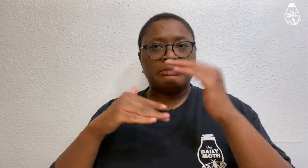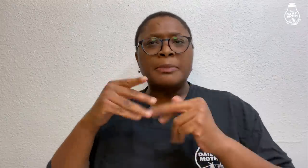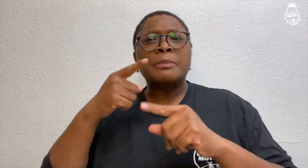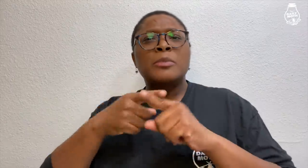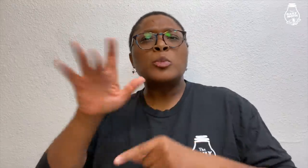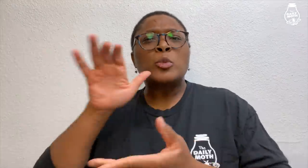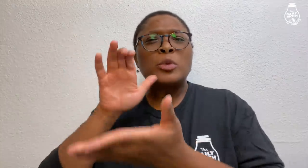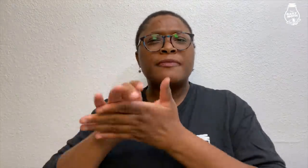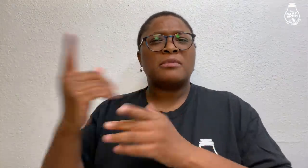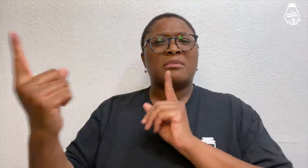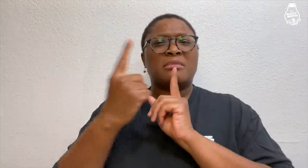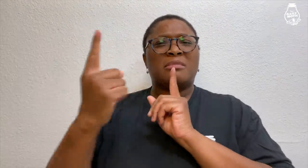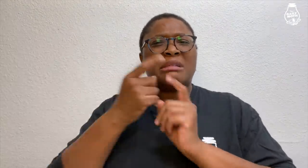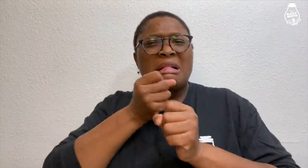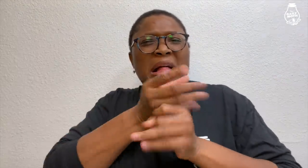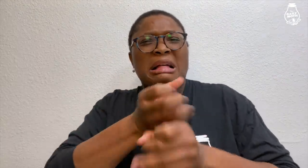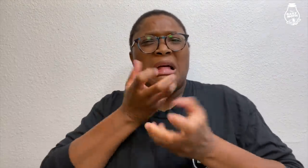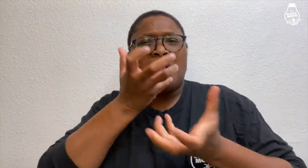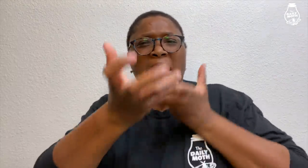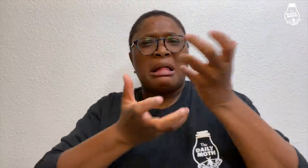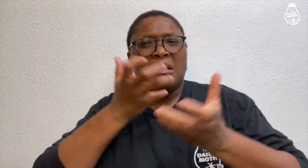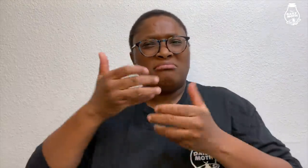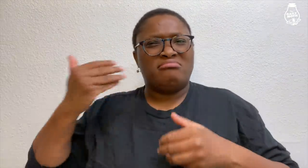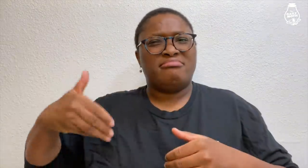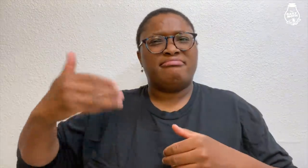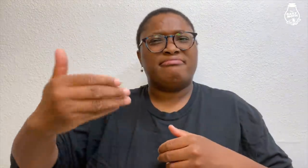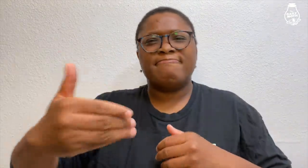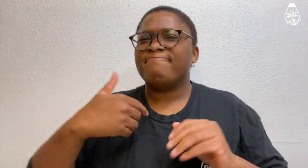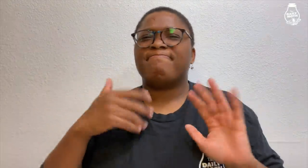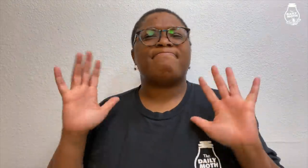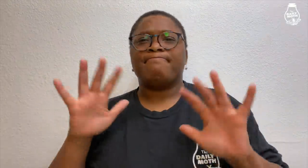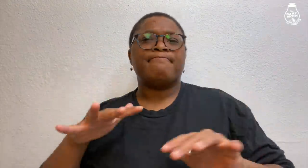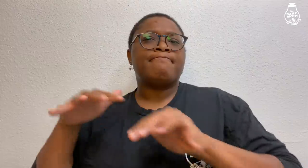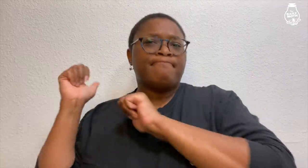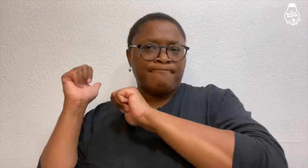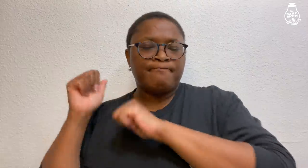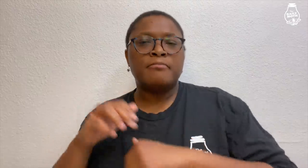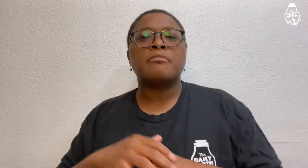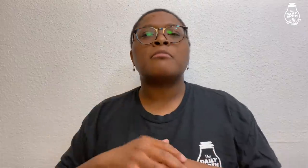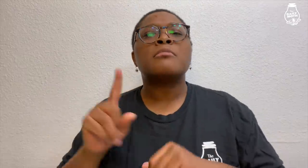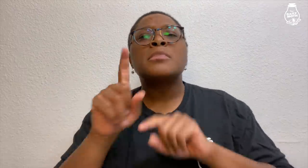she felt uncomfortable, plus his wife often yelled at her.